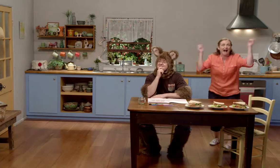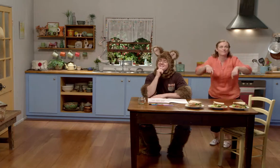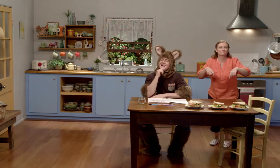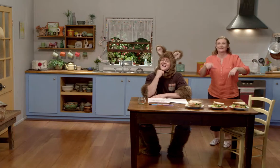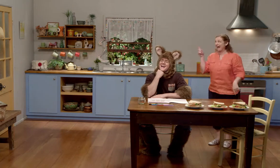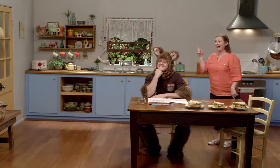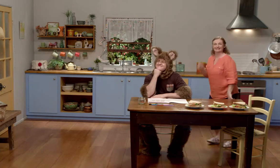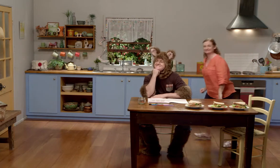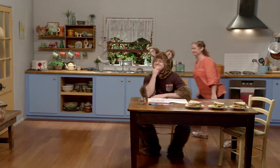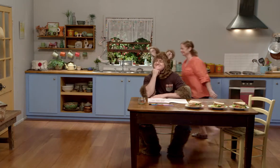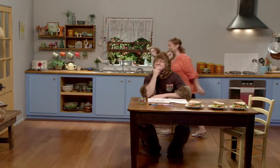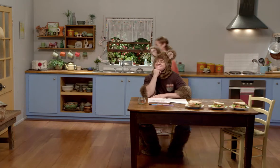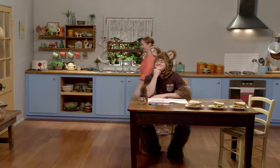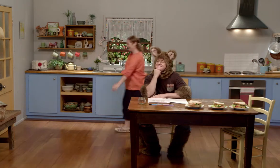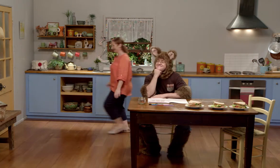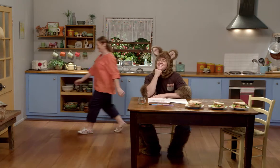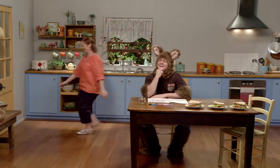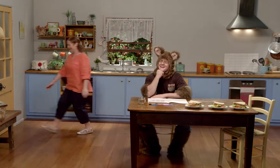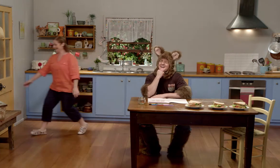My visitor's here, let's see.